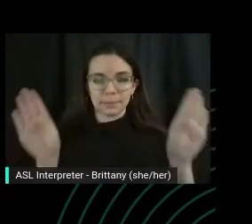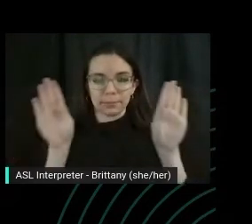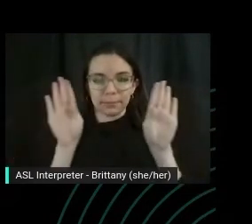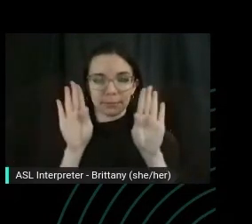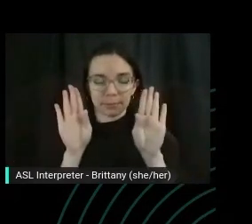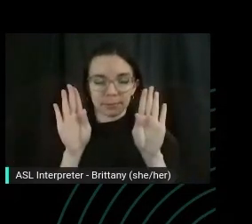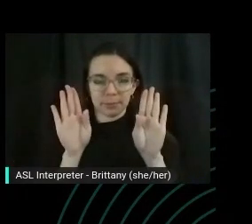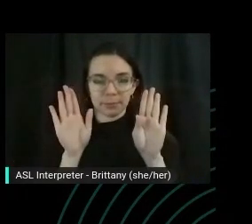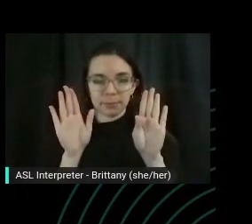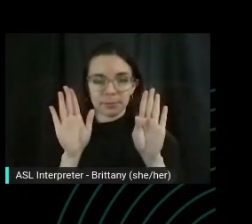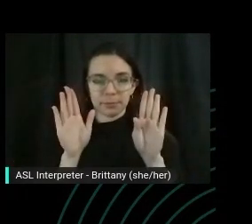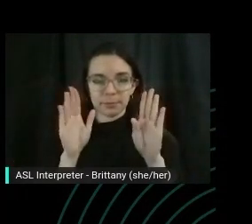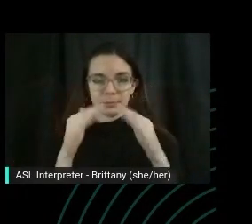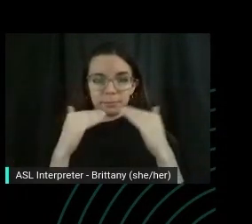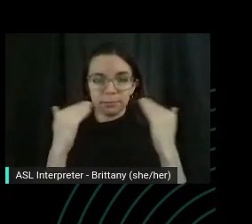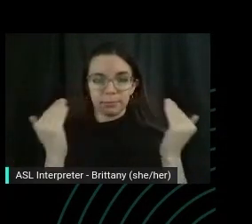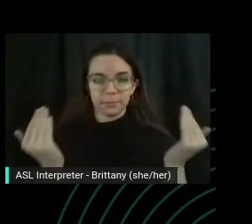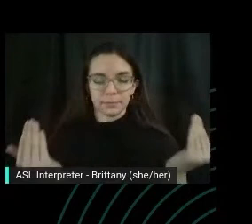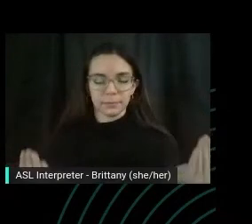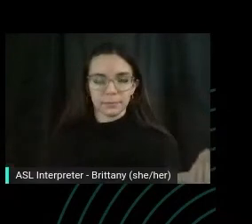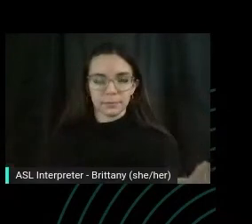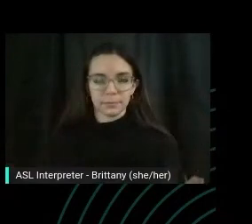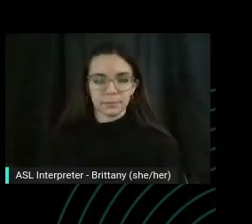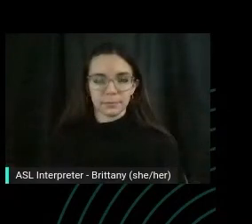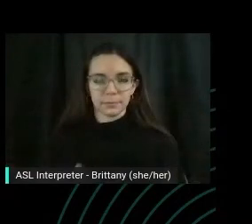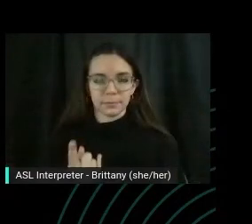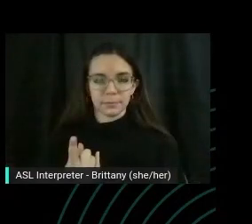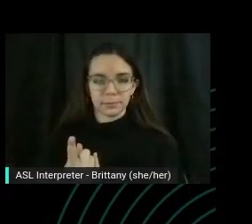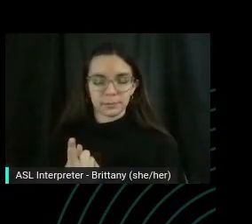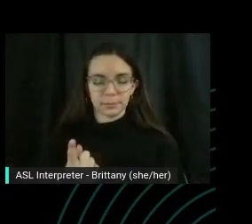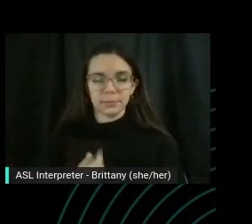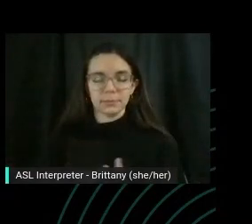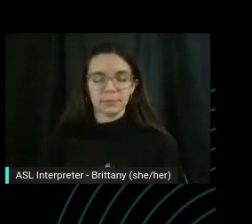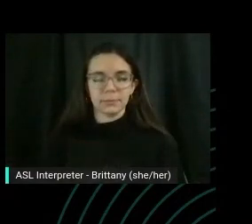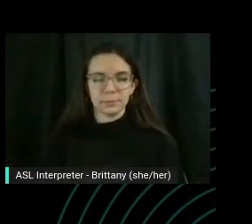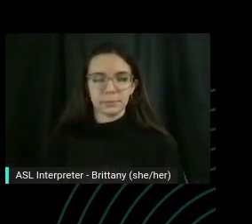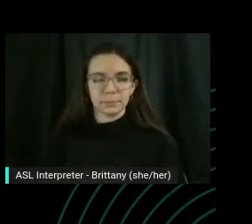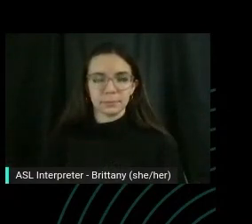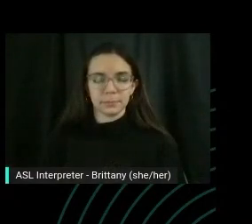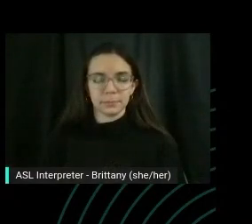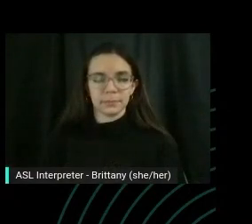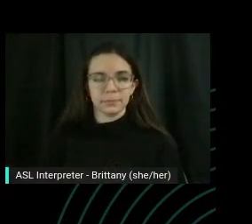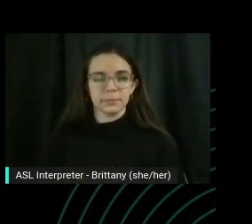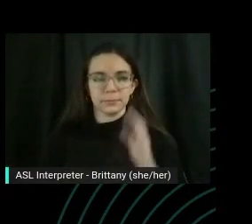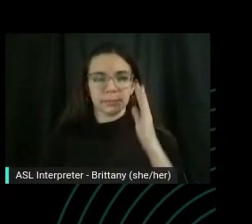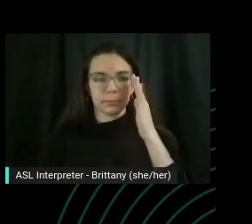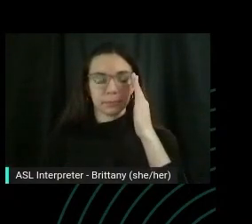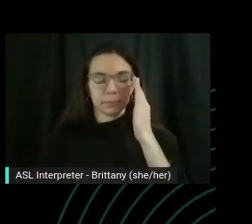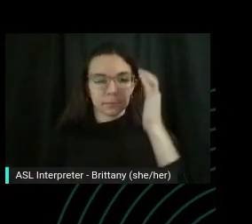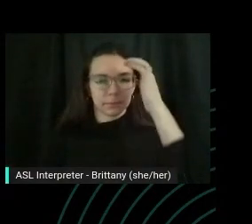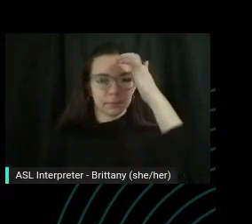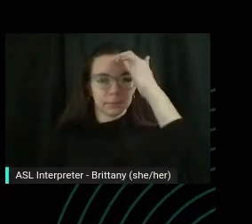Dropping the elbows, the wrists, and the hands and lower, bring them